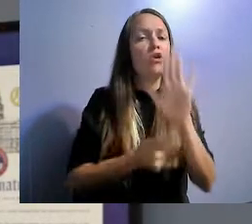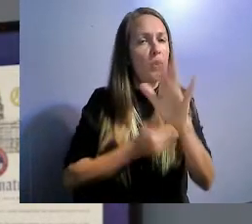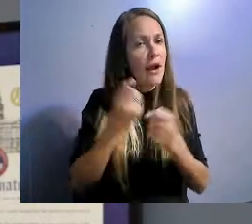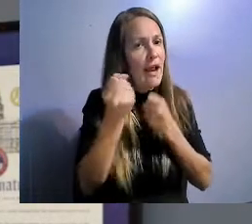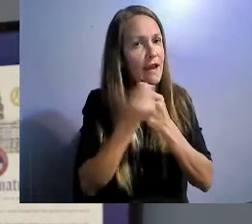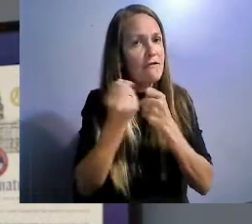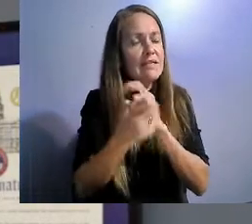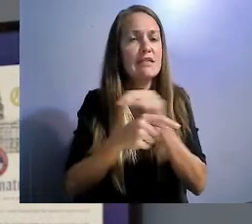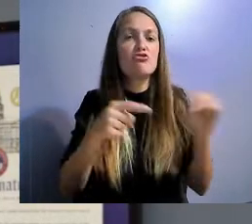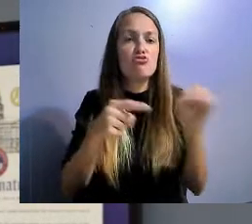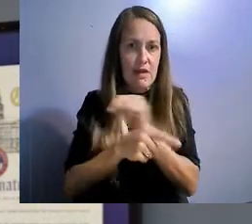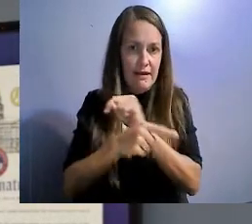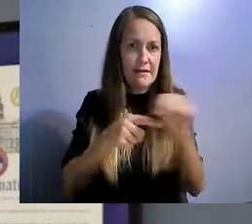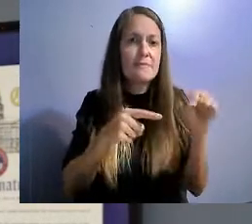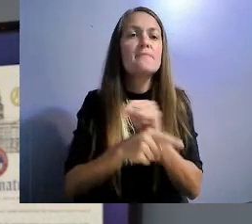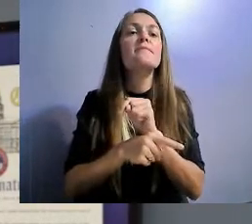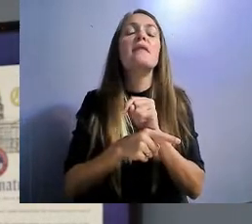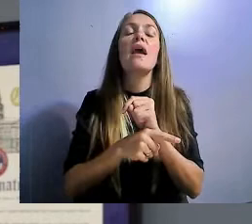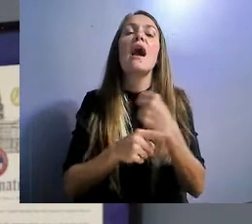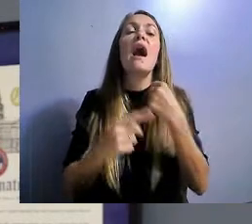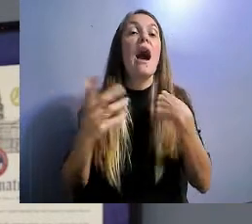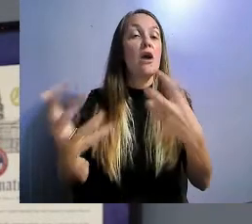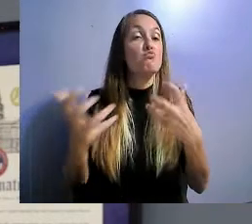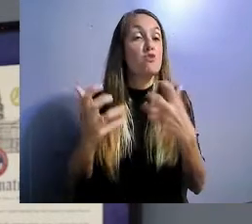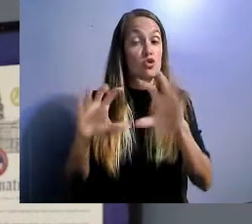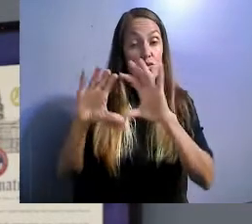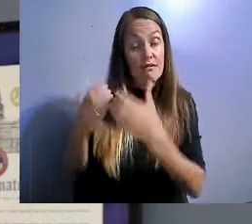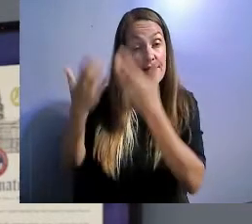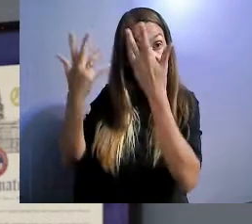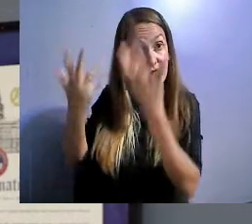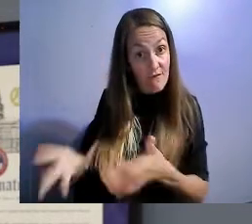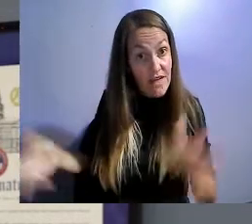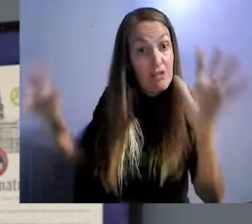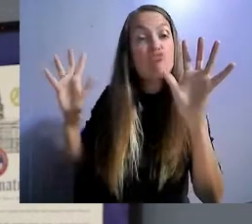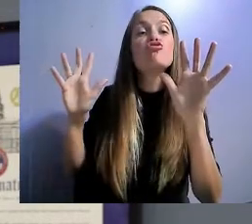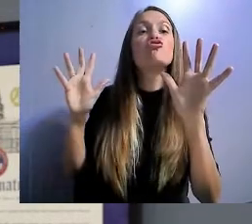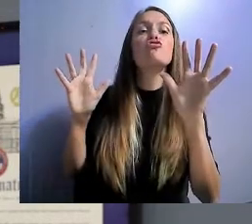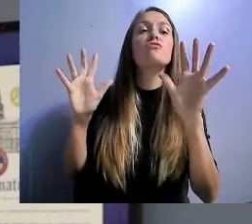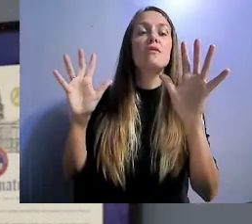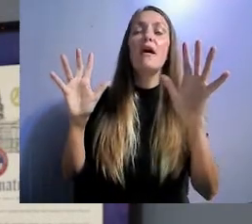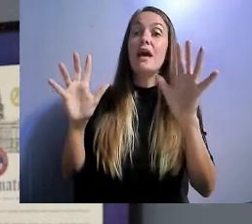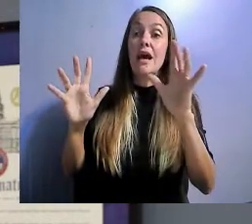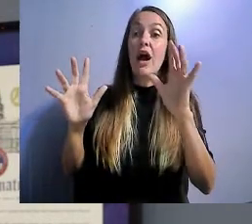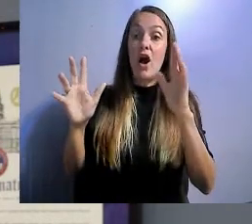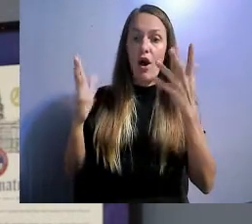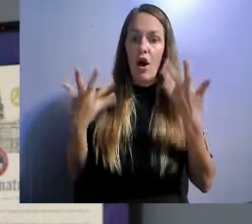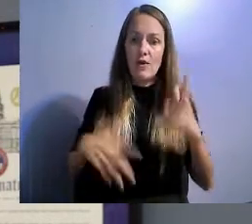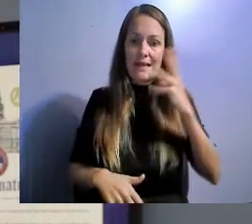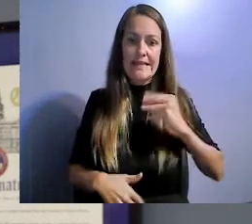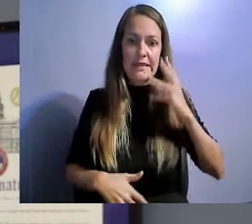class having actually practiced using the tools that you need to accomplish your own advocacy goals.